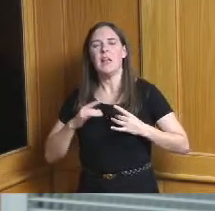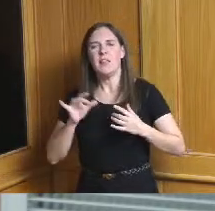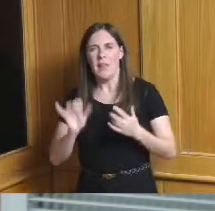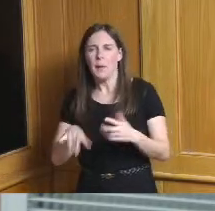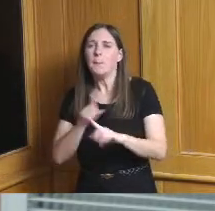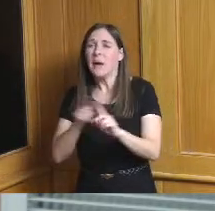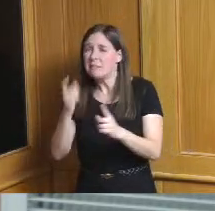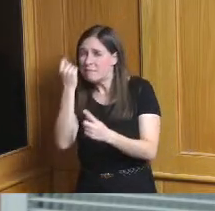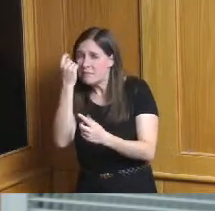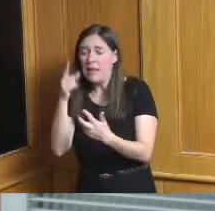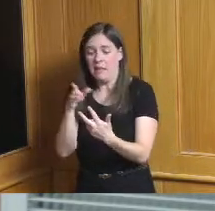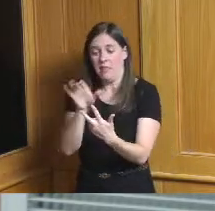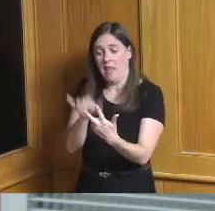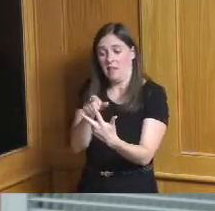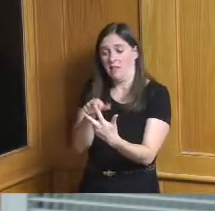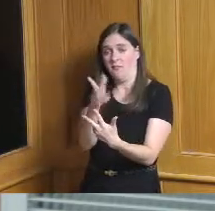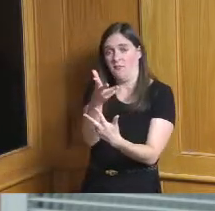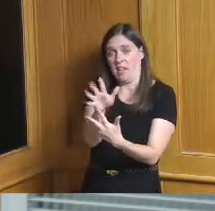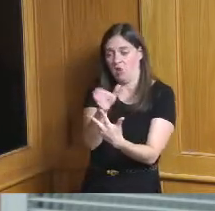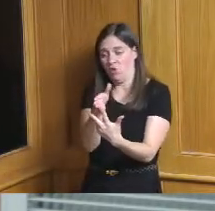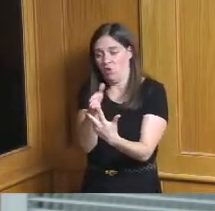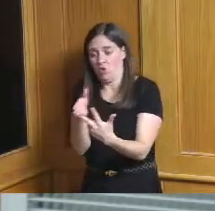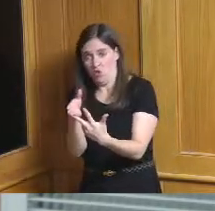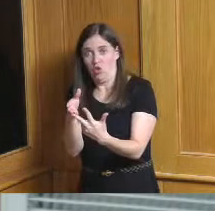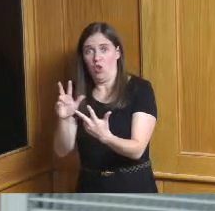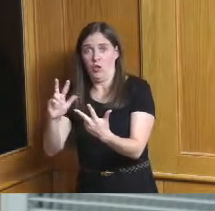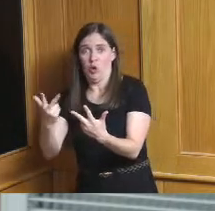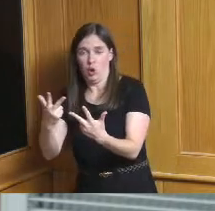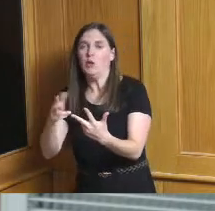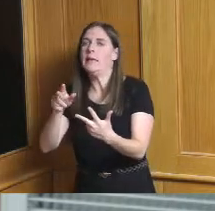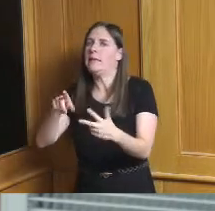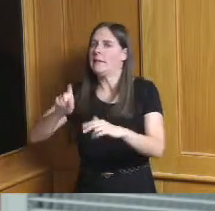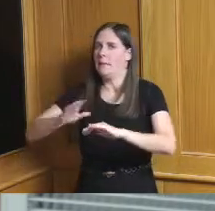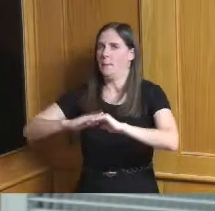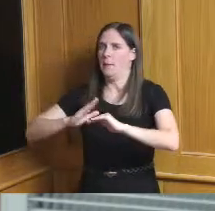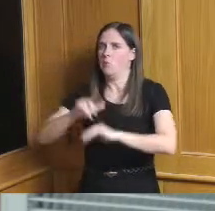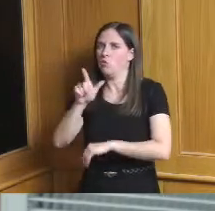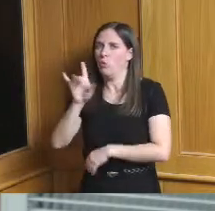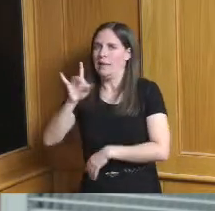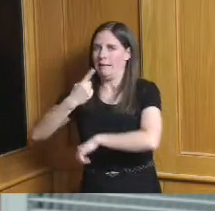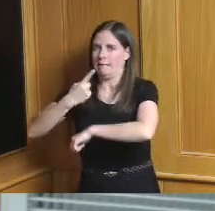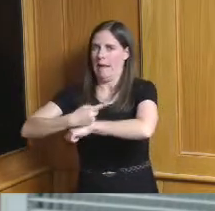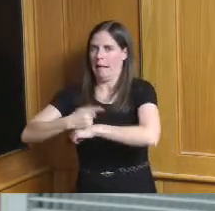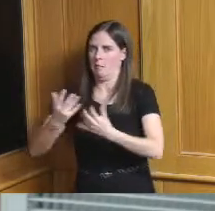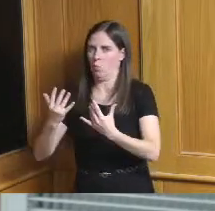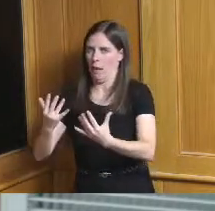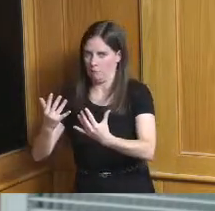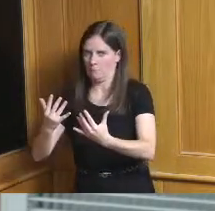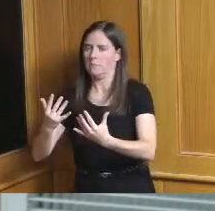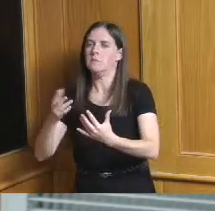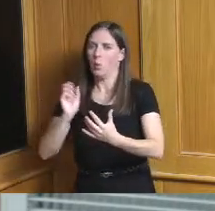second shot when we talk about boosters and that enhanced immune system response we're talking six